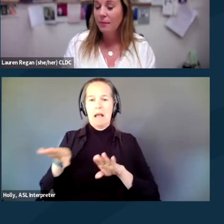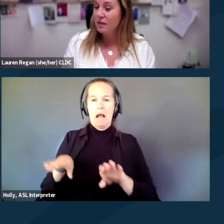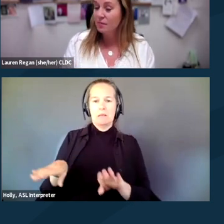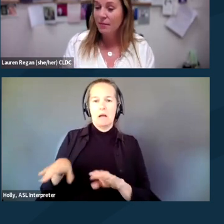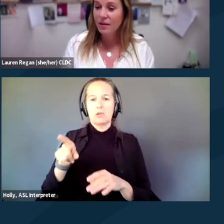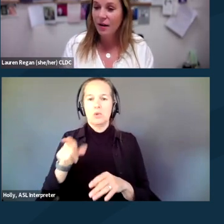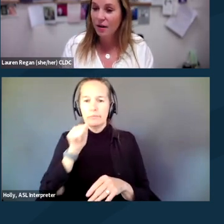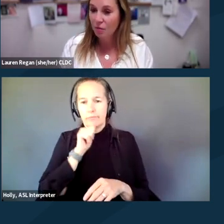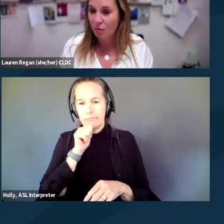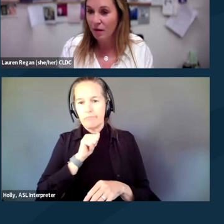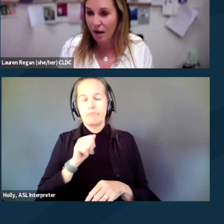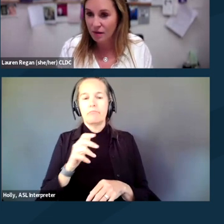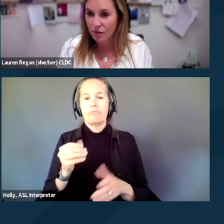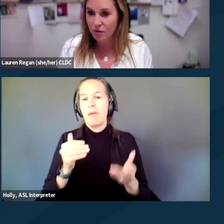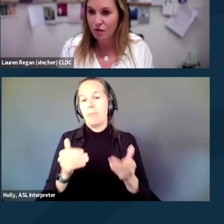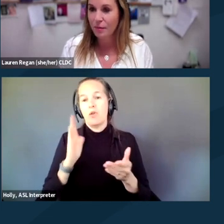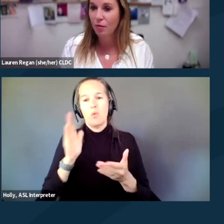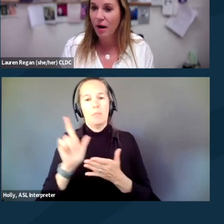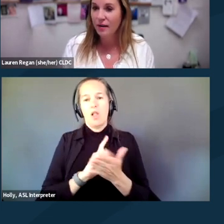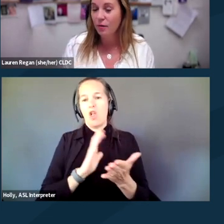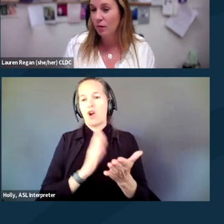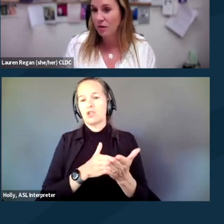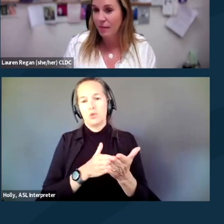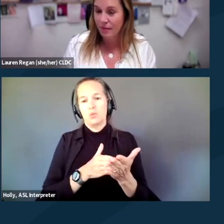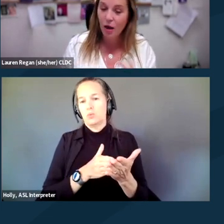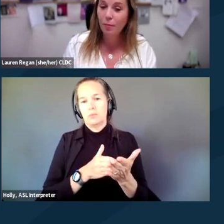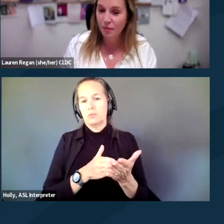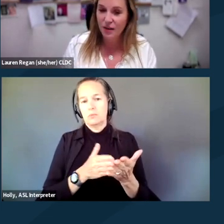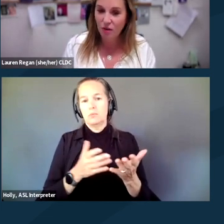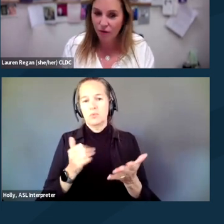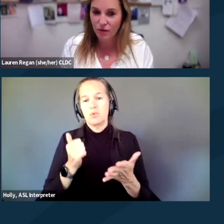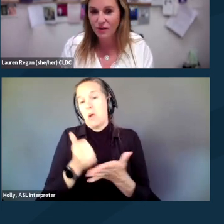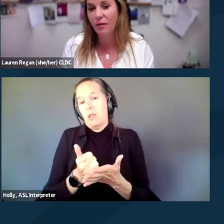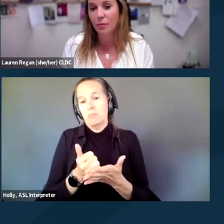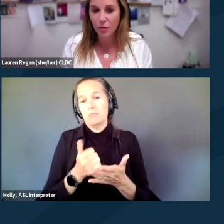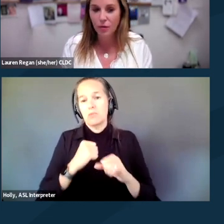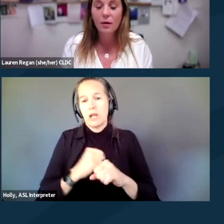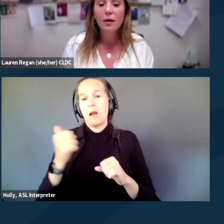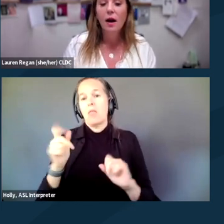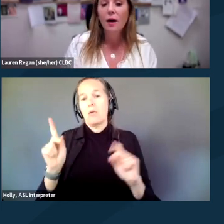because maybe there will be a lawsuit to be brought in order to maybe help protect others down the road.